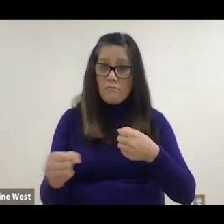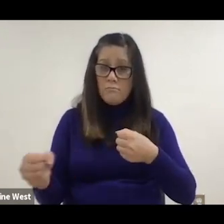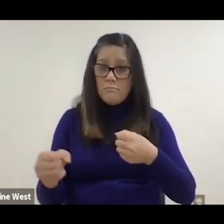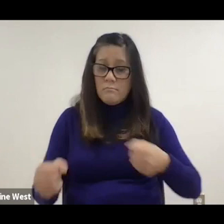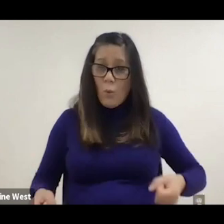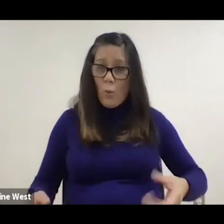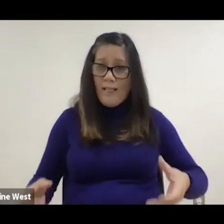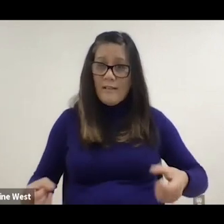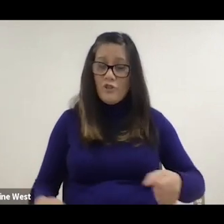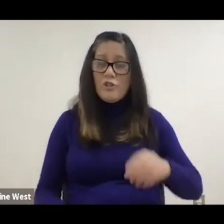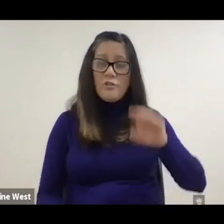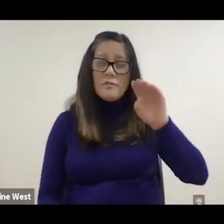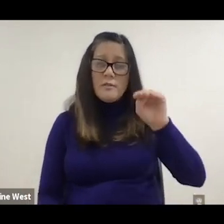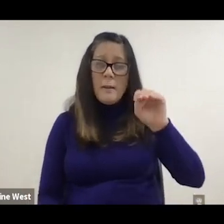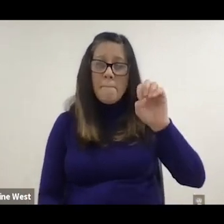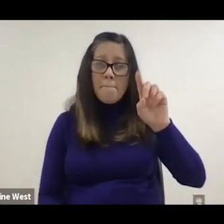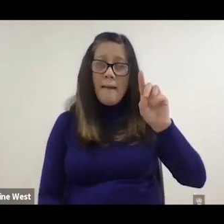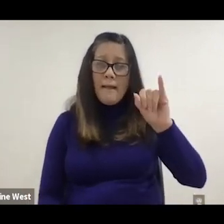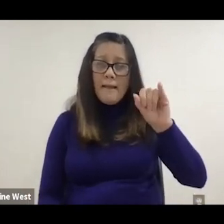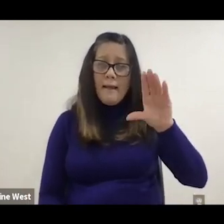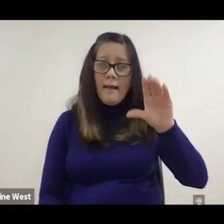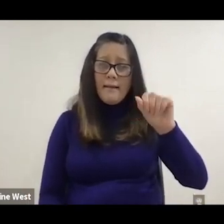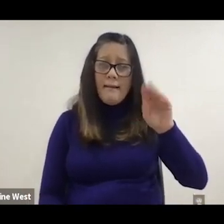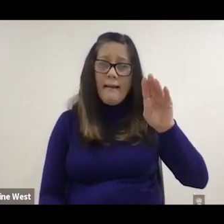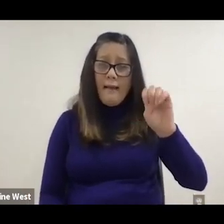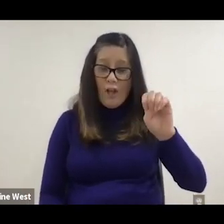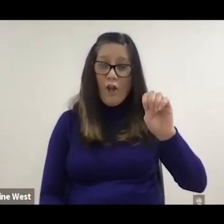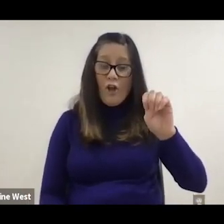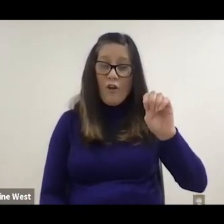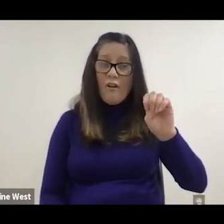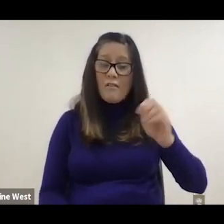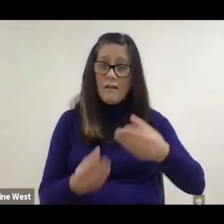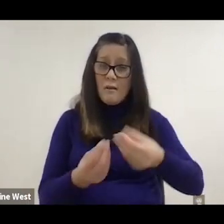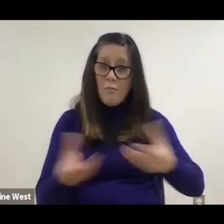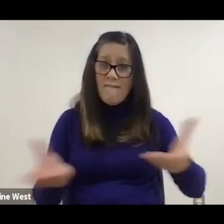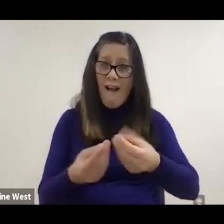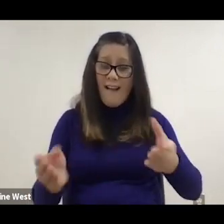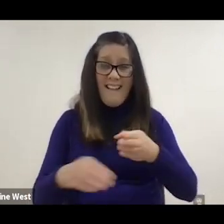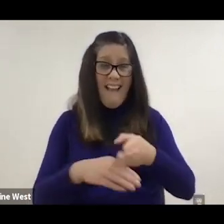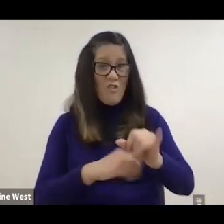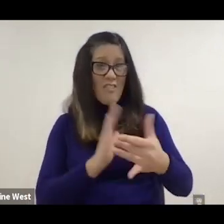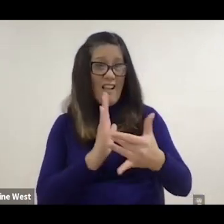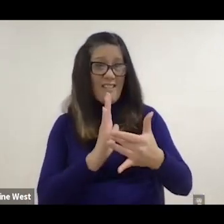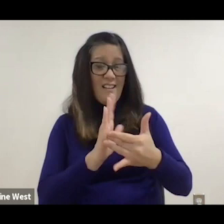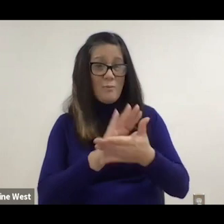Medicare provided in the net over the after this work technology became commercially available.